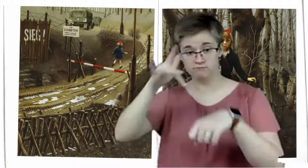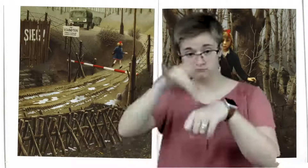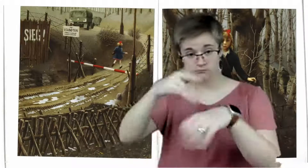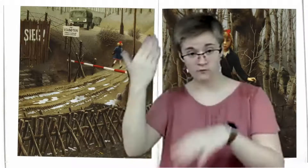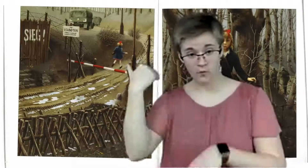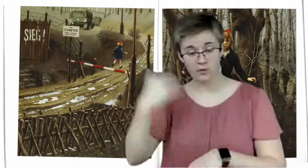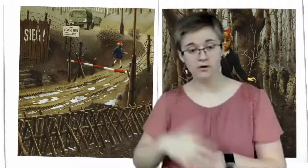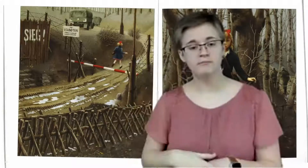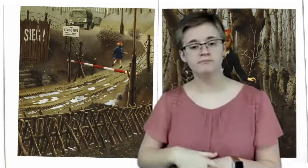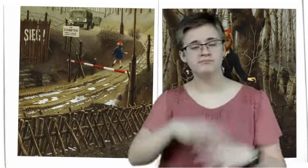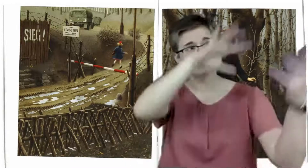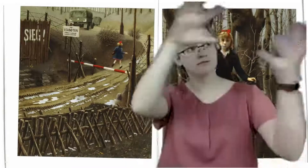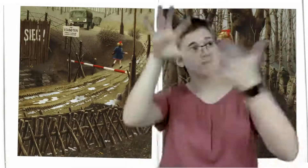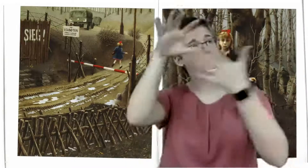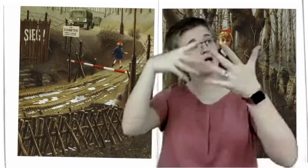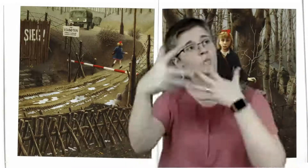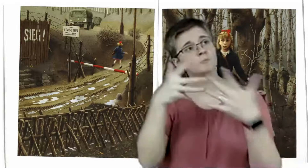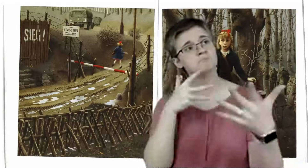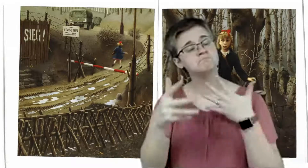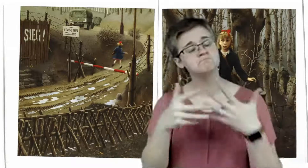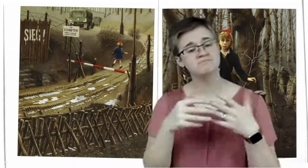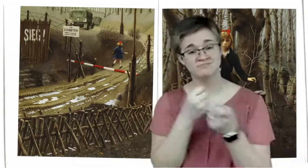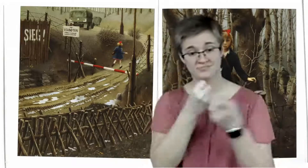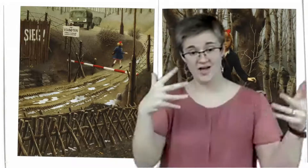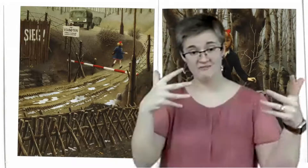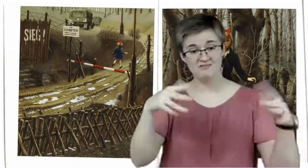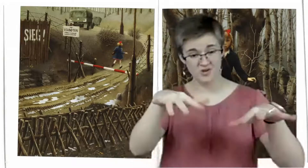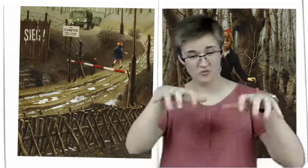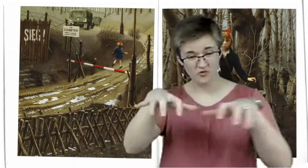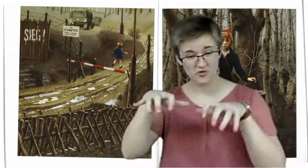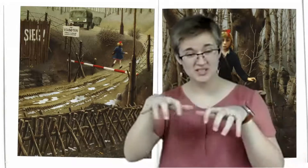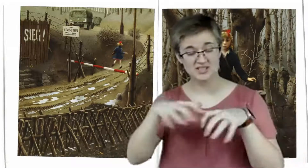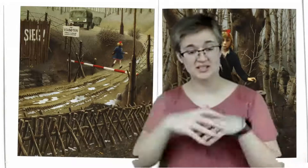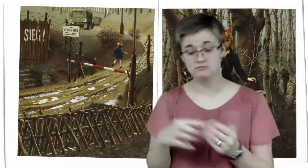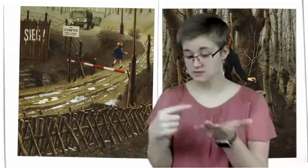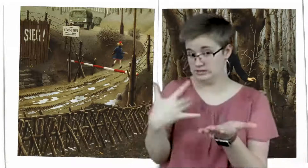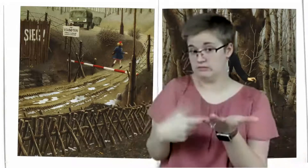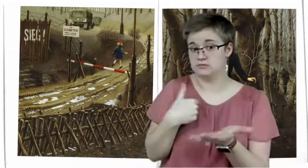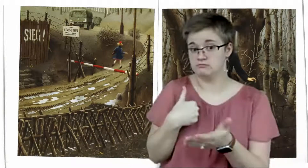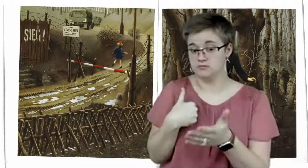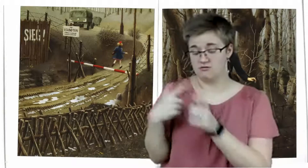The clouds were gray. Everything was frozen. Sometimes I ran.